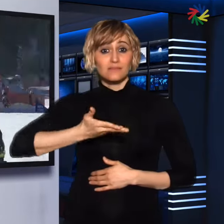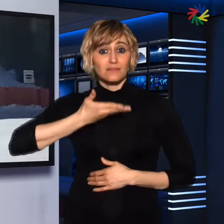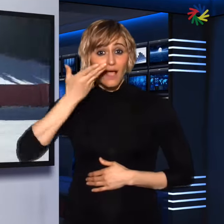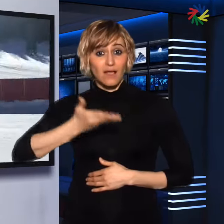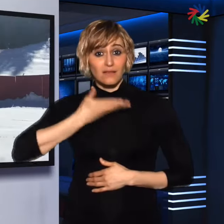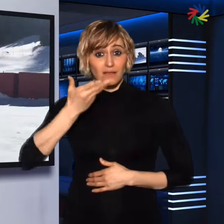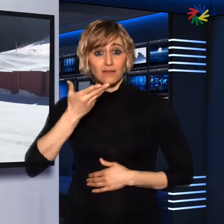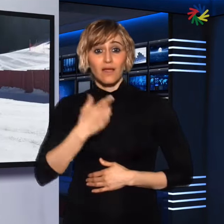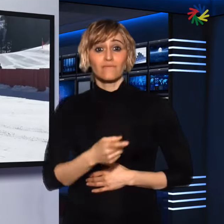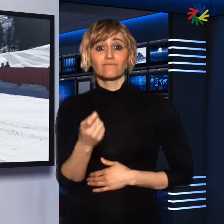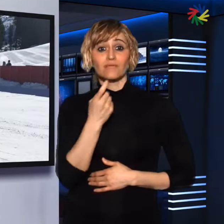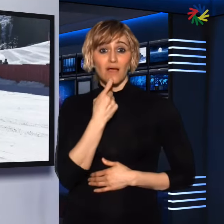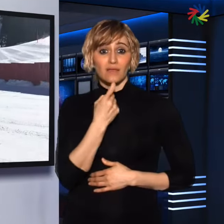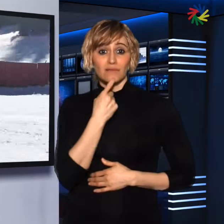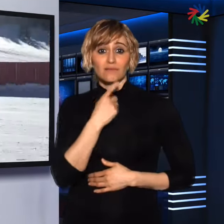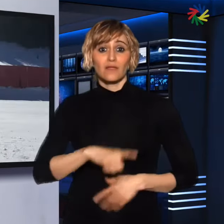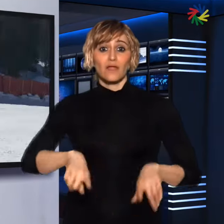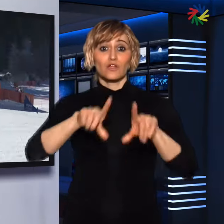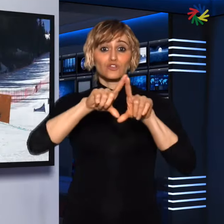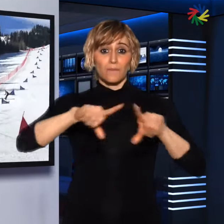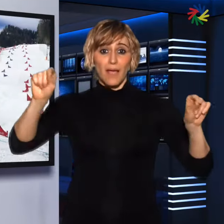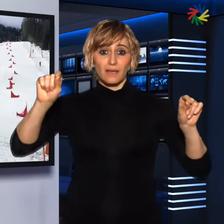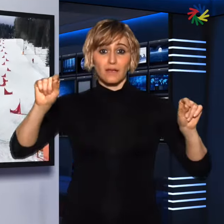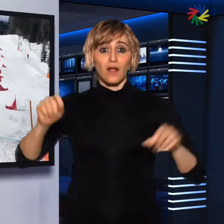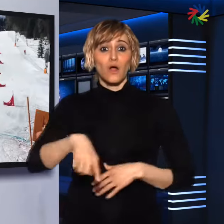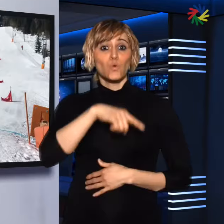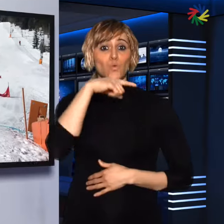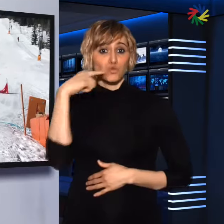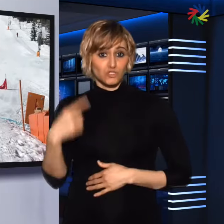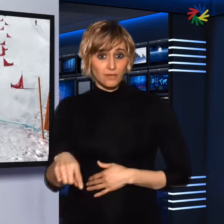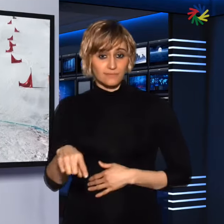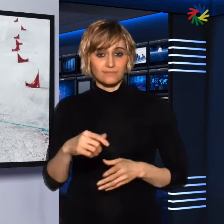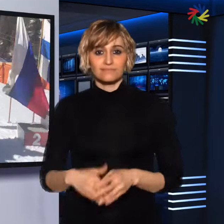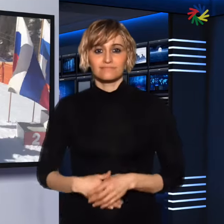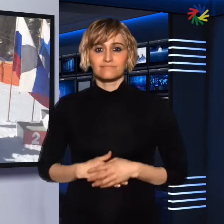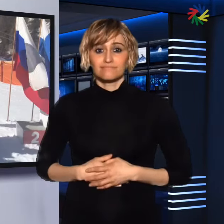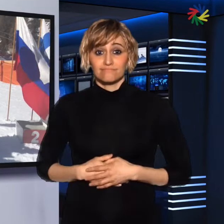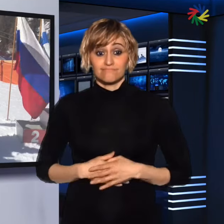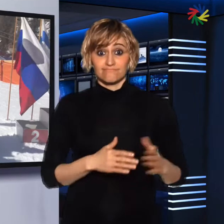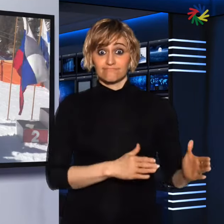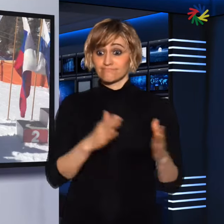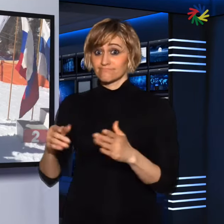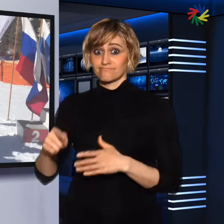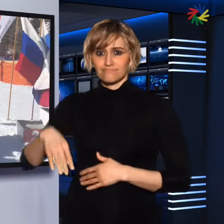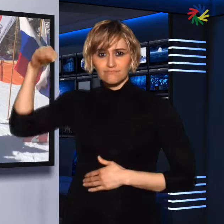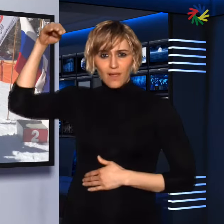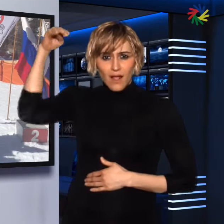Czech Republic, Finland, Japan and Russia participated in the snowboard competitions.